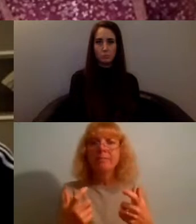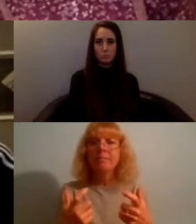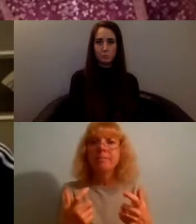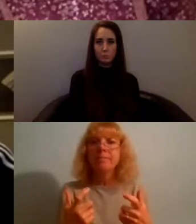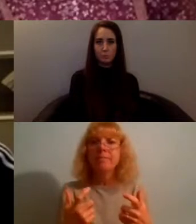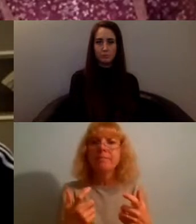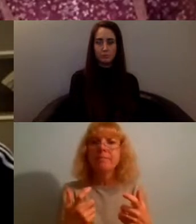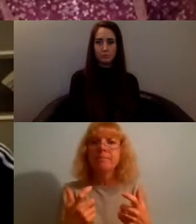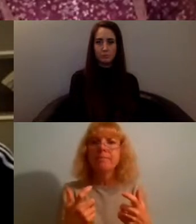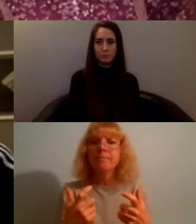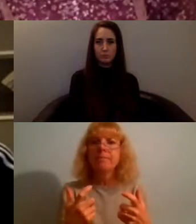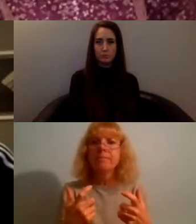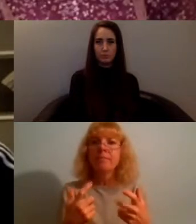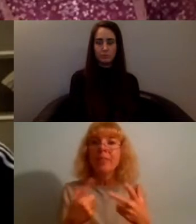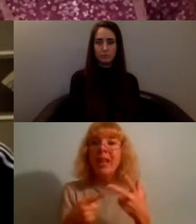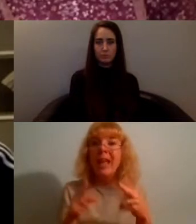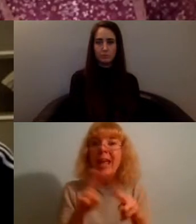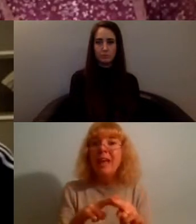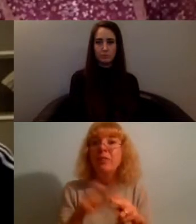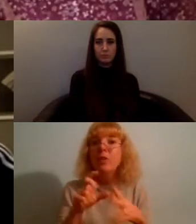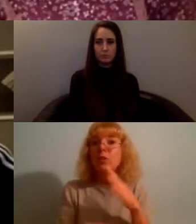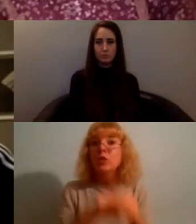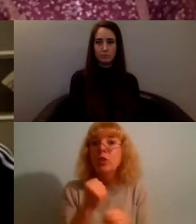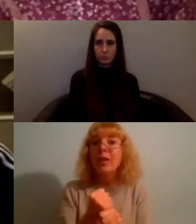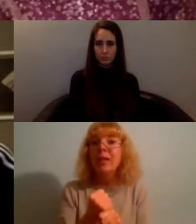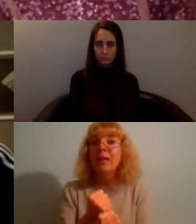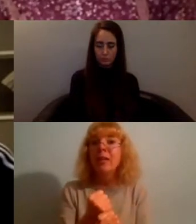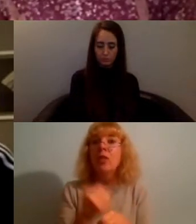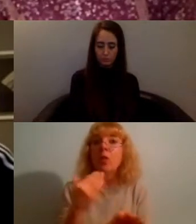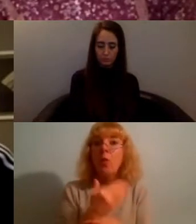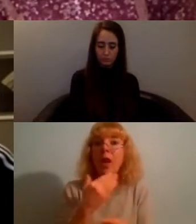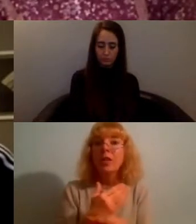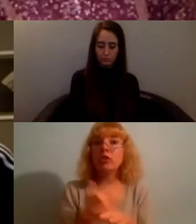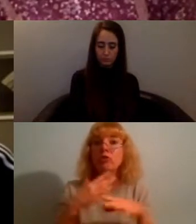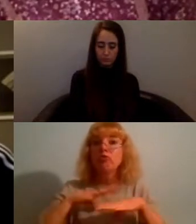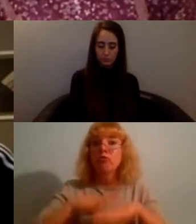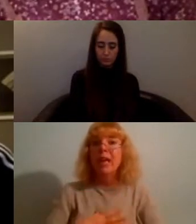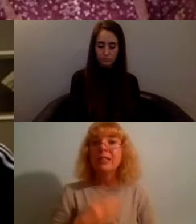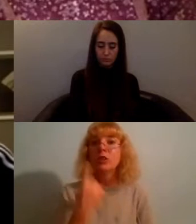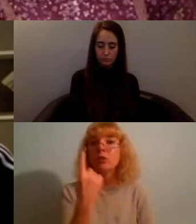you're doing the work to rest yourself then actually you're able to better support others